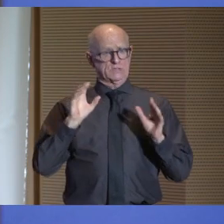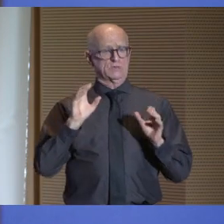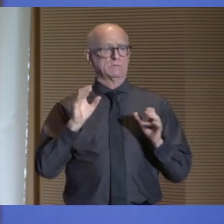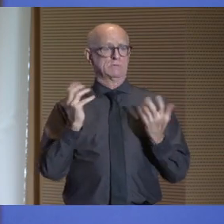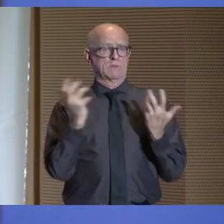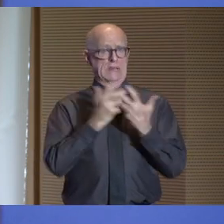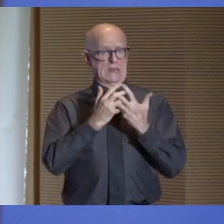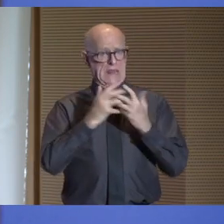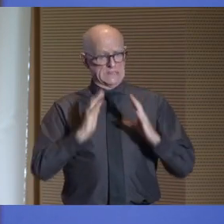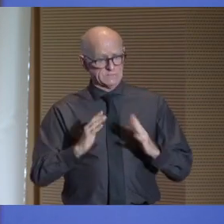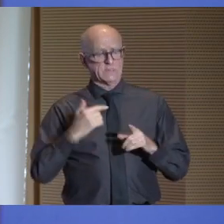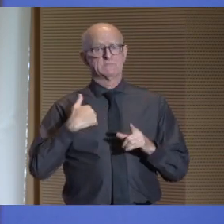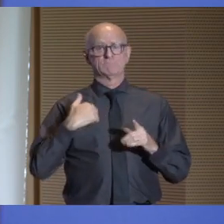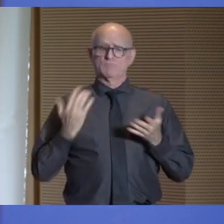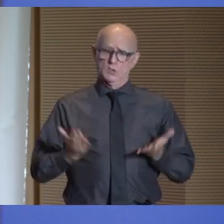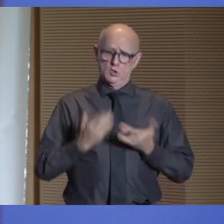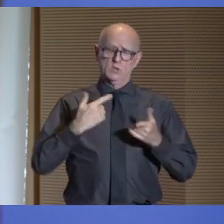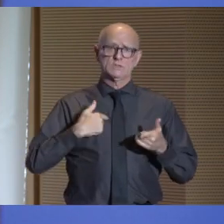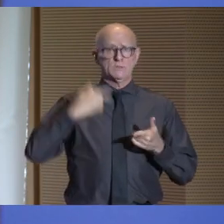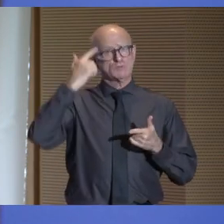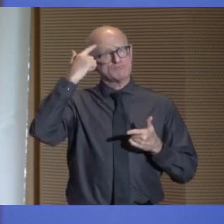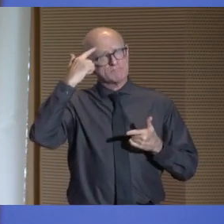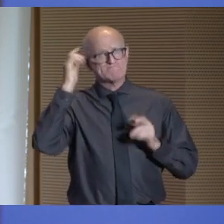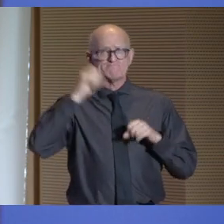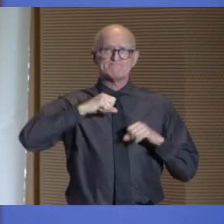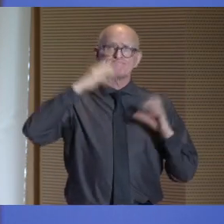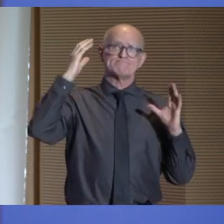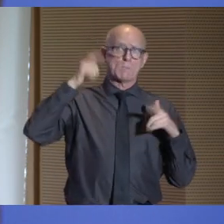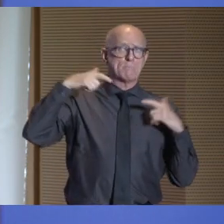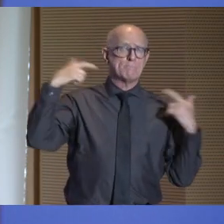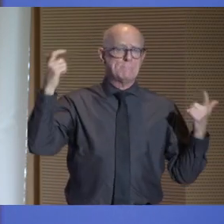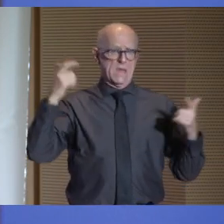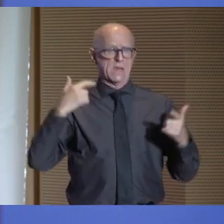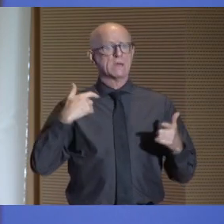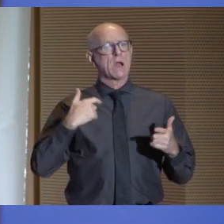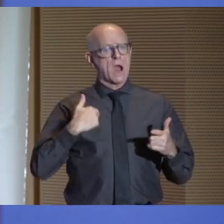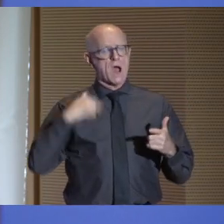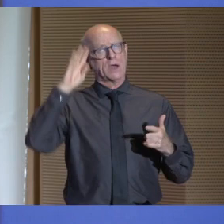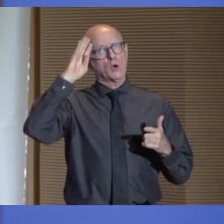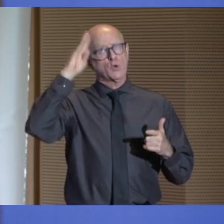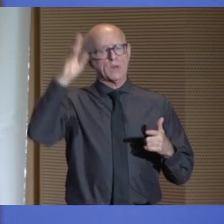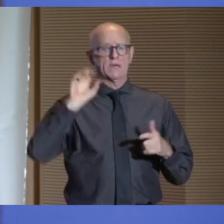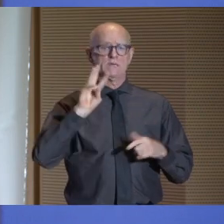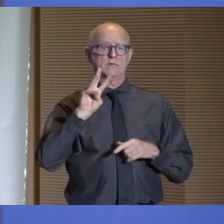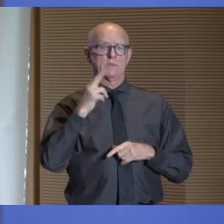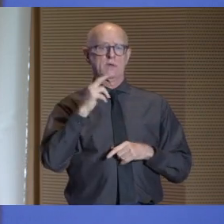encouraged me to think big. That led me to create Wheel-Eating, a portable lap chair